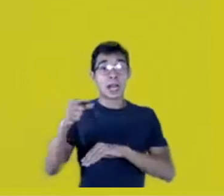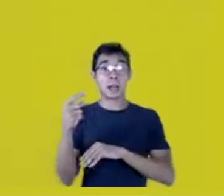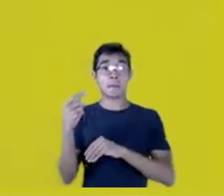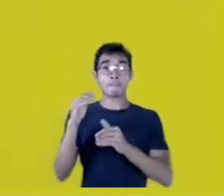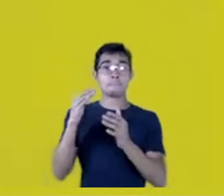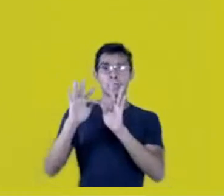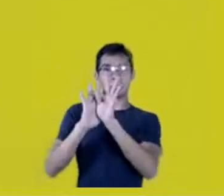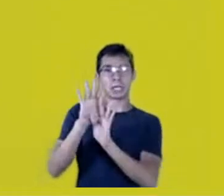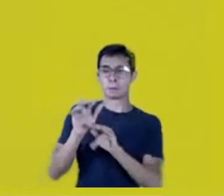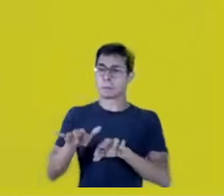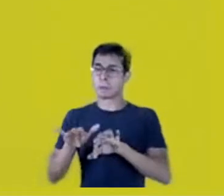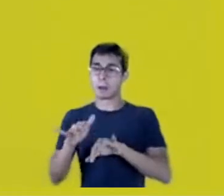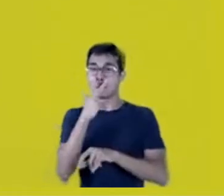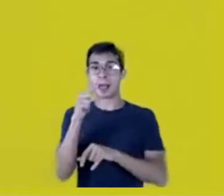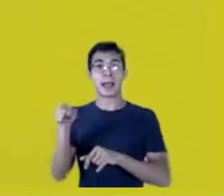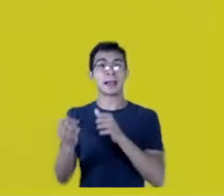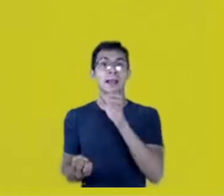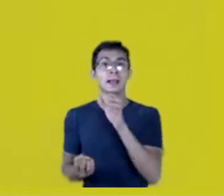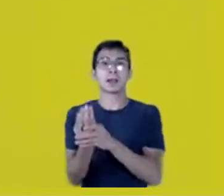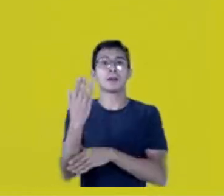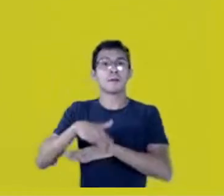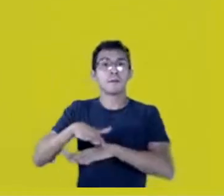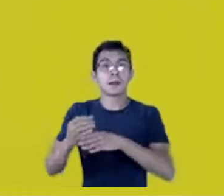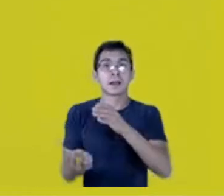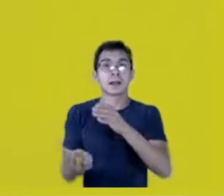he doesn’t say it’s Kaingáng medicine! We know it’s Kaingáng.